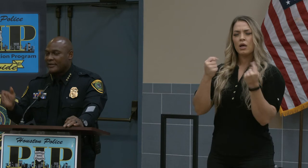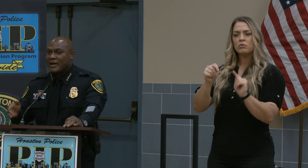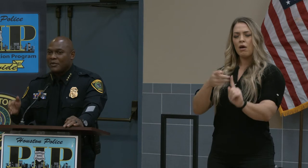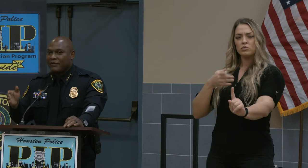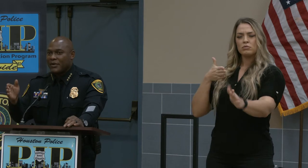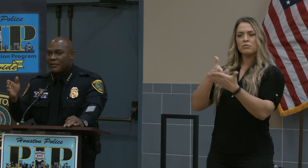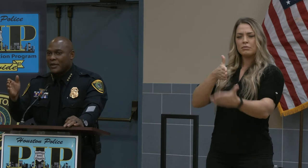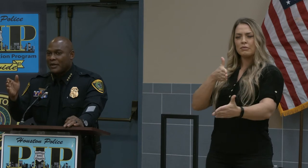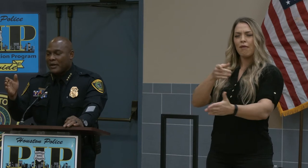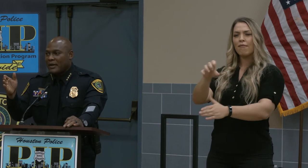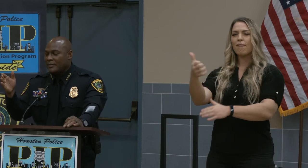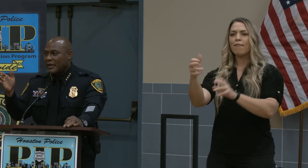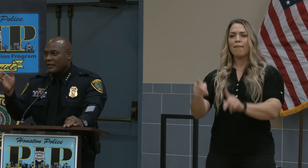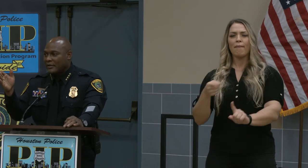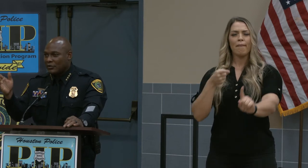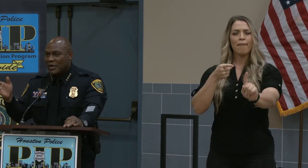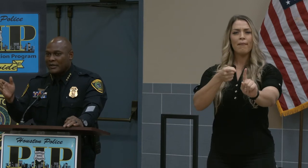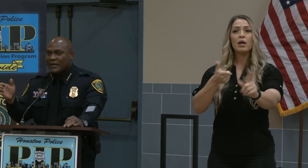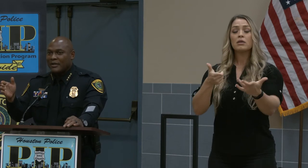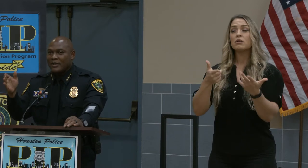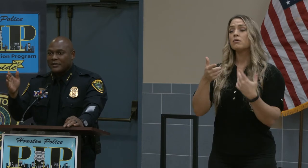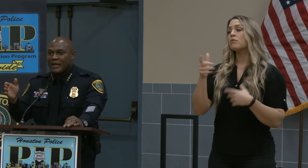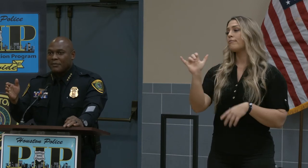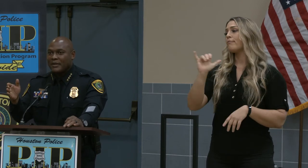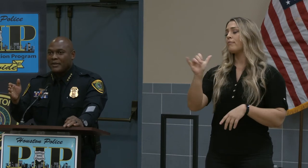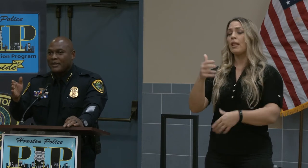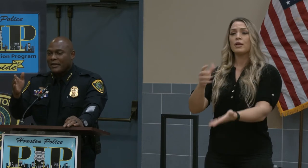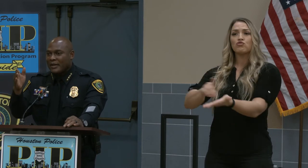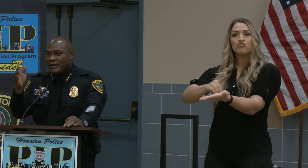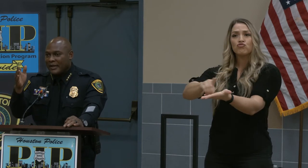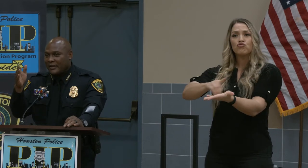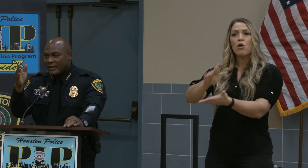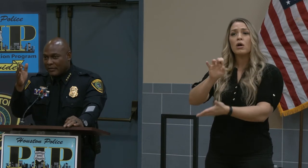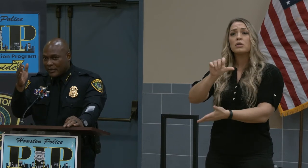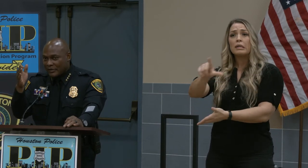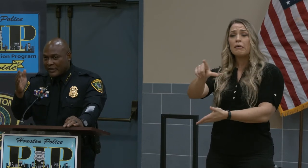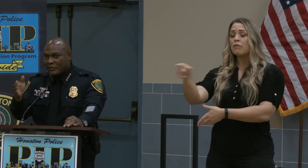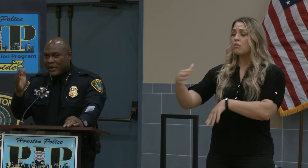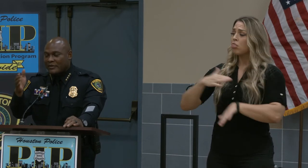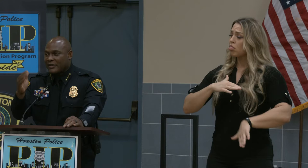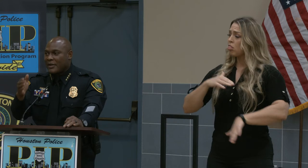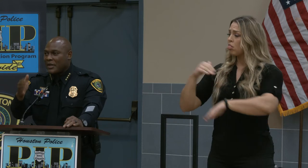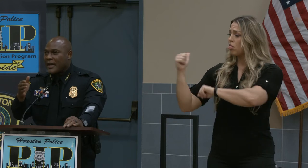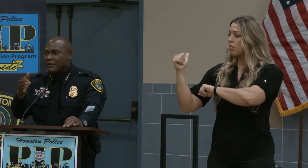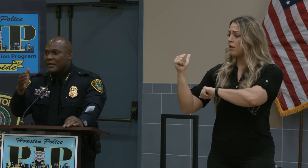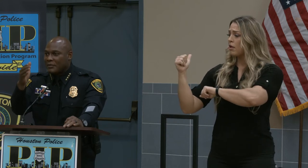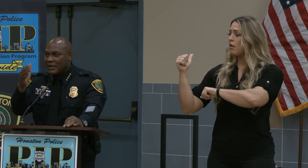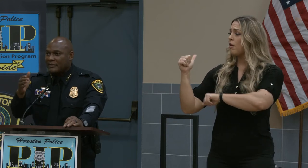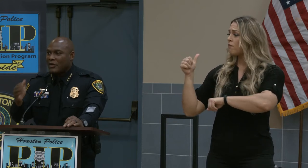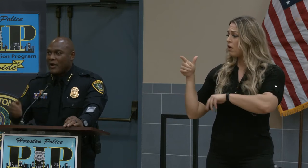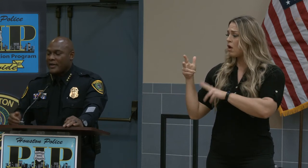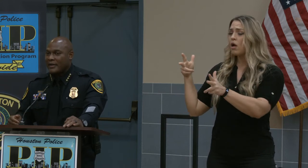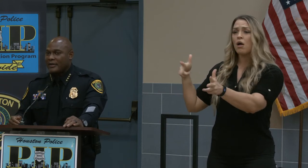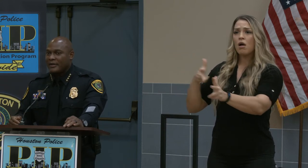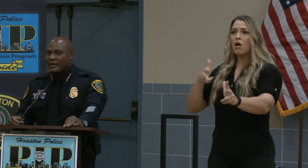coming from a drug deal or something, and then the suspects are coming after them and it's targeted.